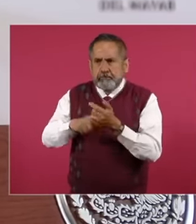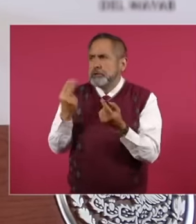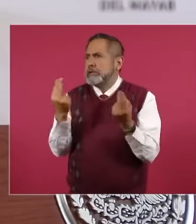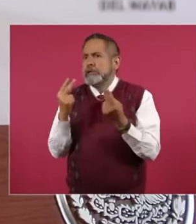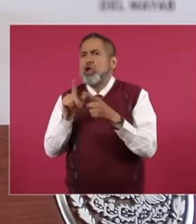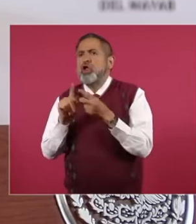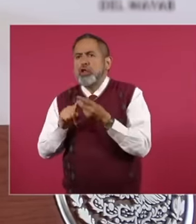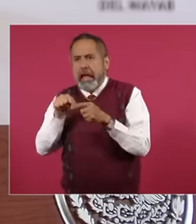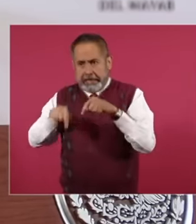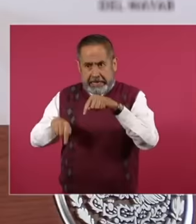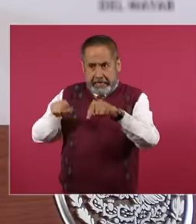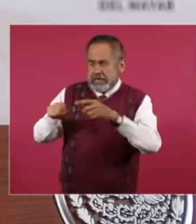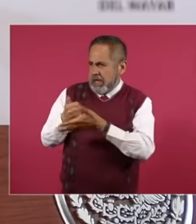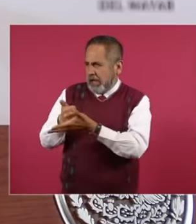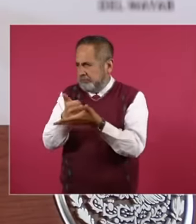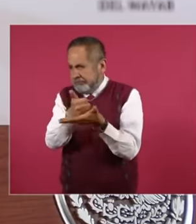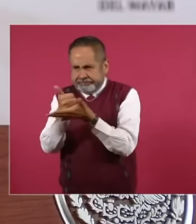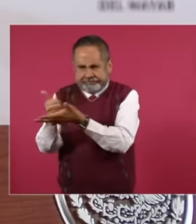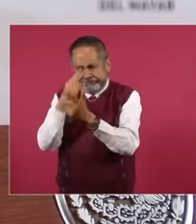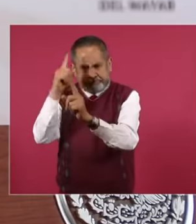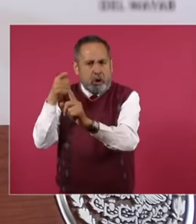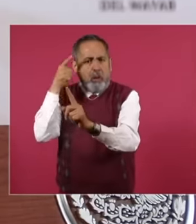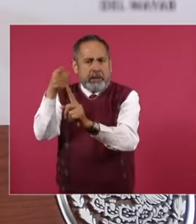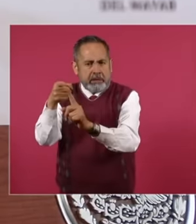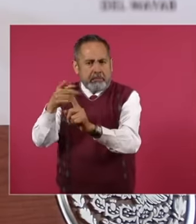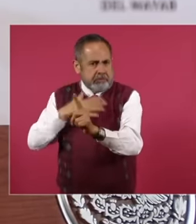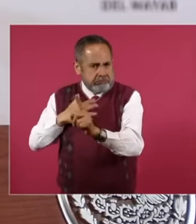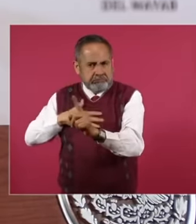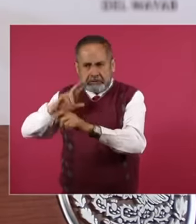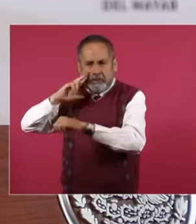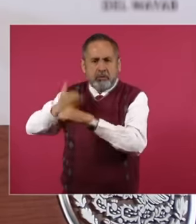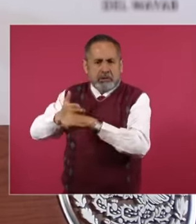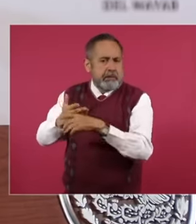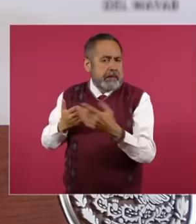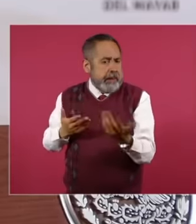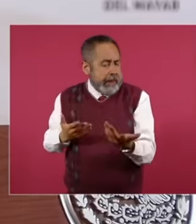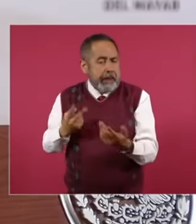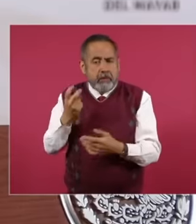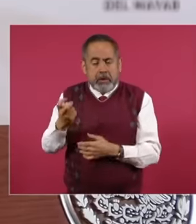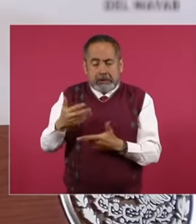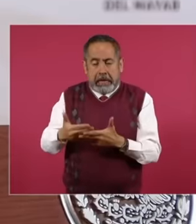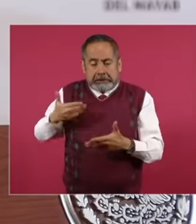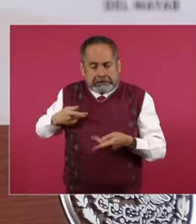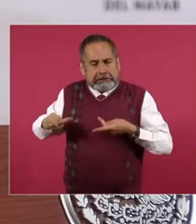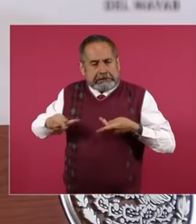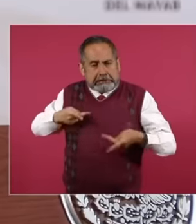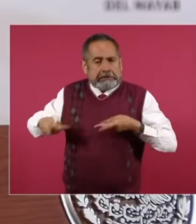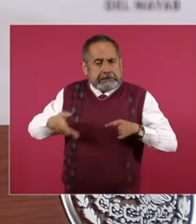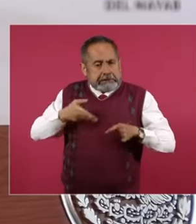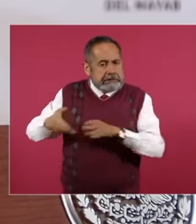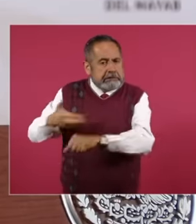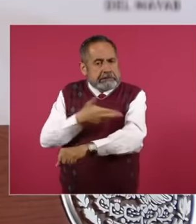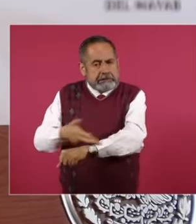to reach this objective we have to take actions which through the